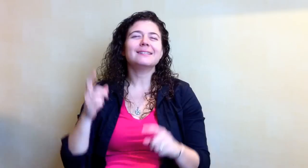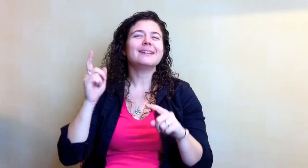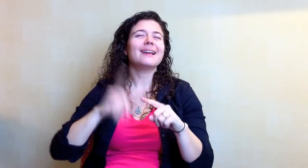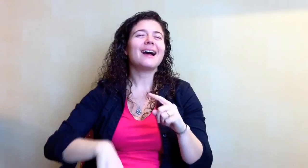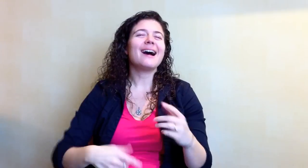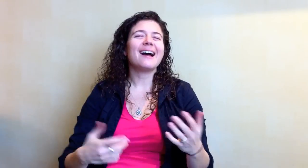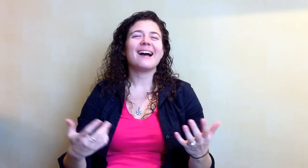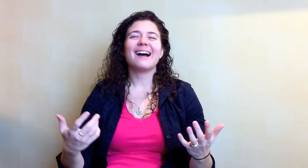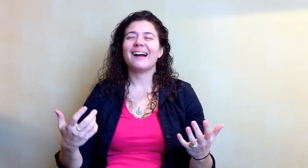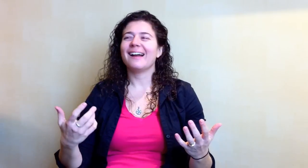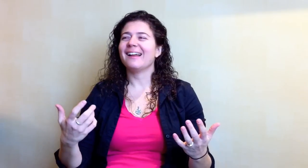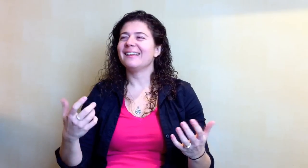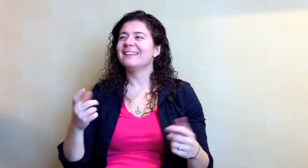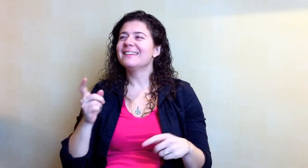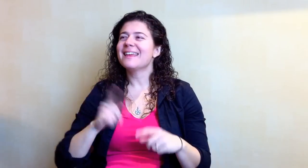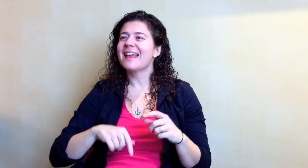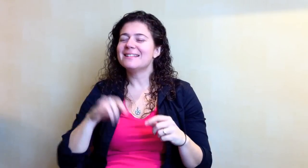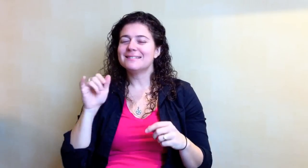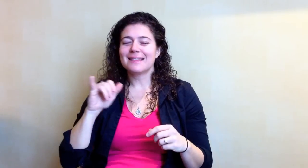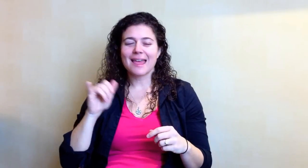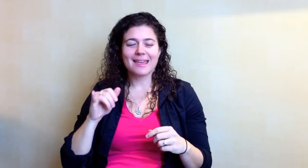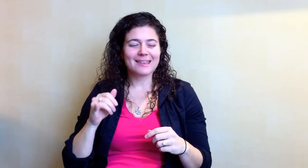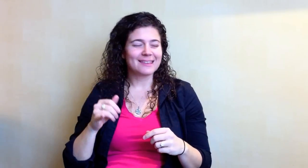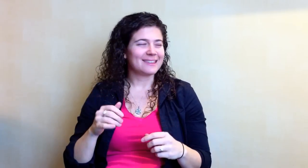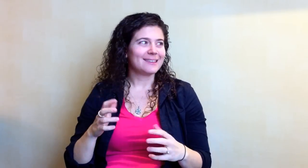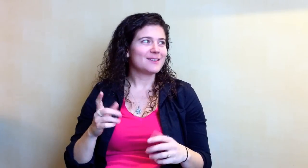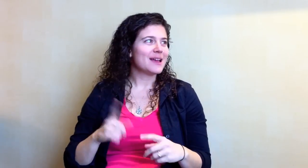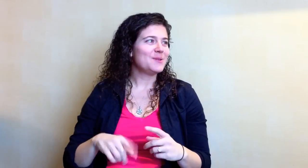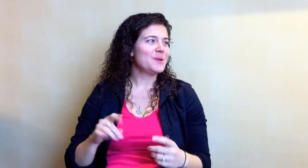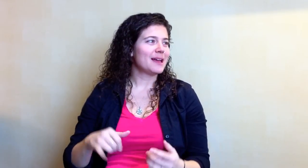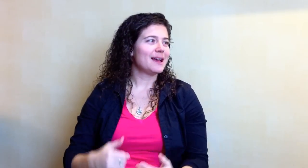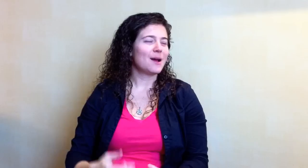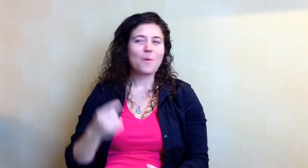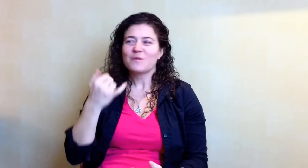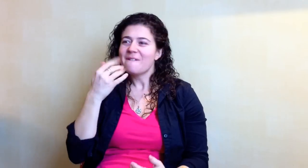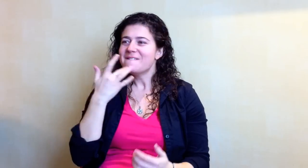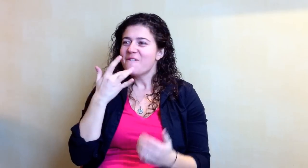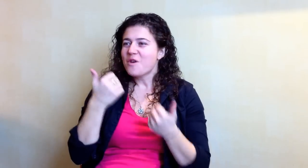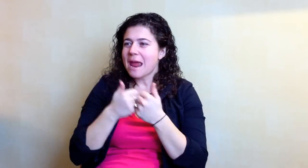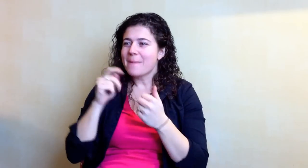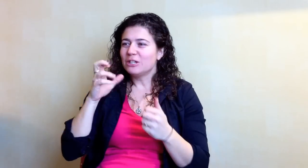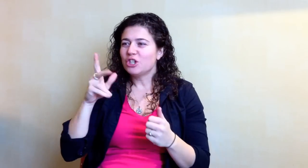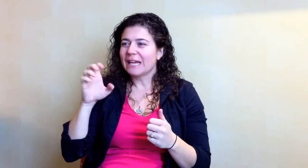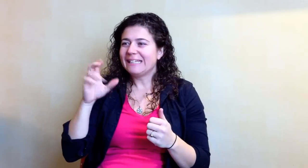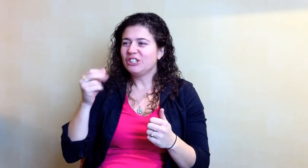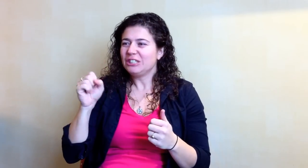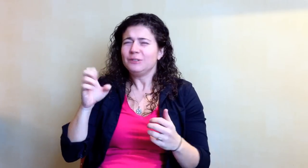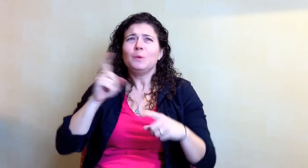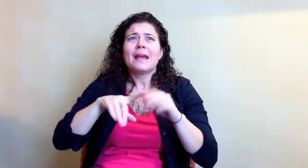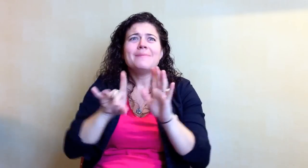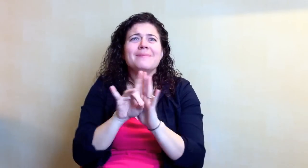You just can’t! It’s like, you can’t do that. What is your favorite game at Chuck E’ Cheese? You cannot pick.